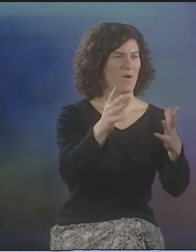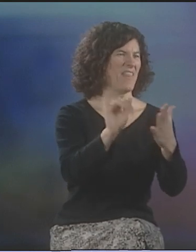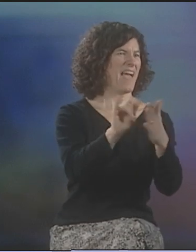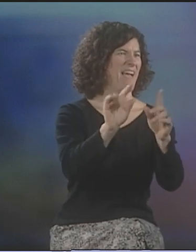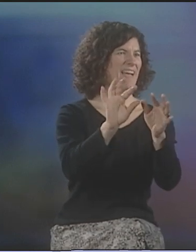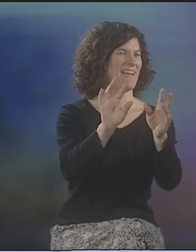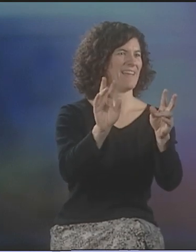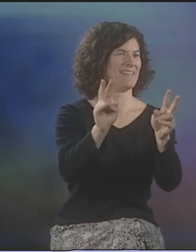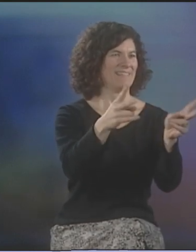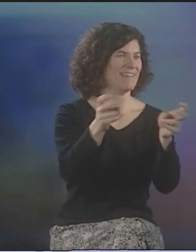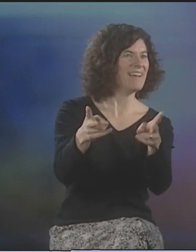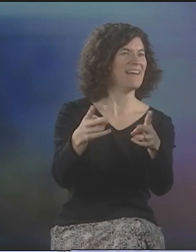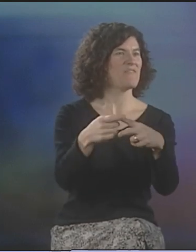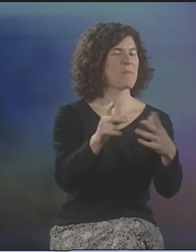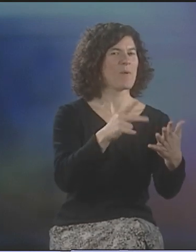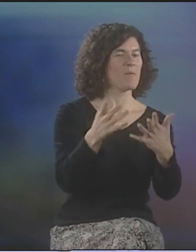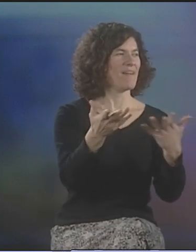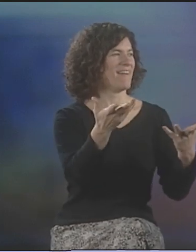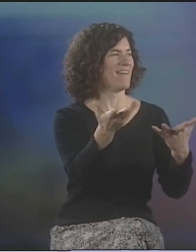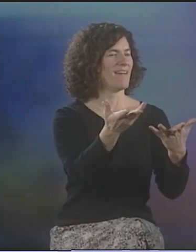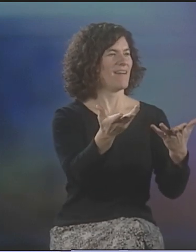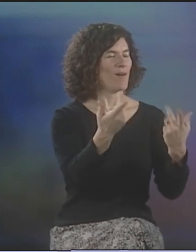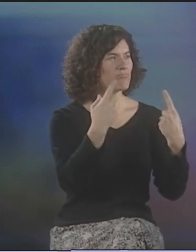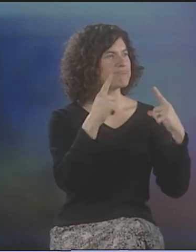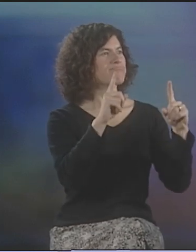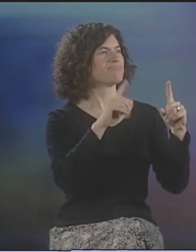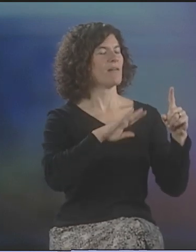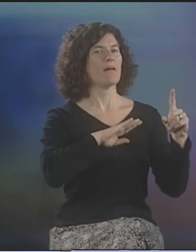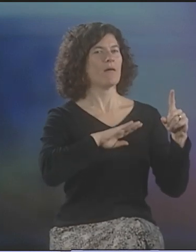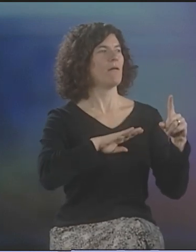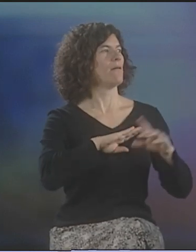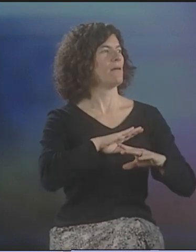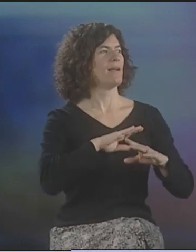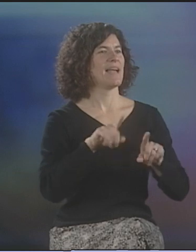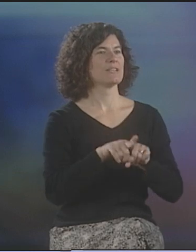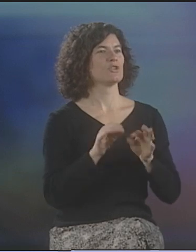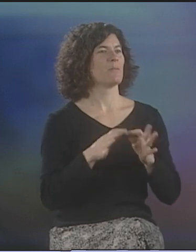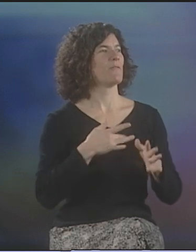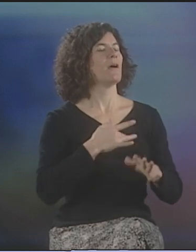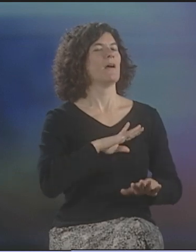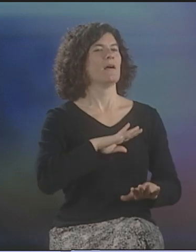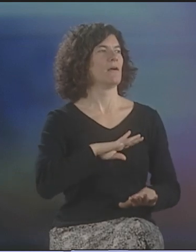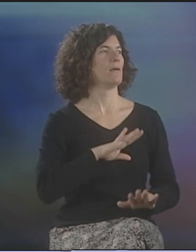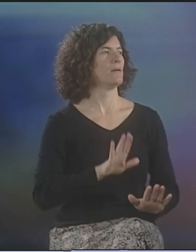AND I FELT, OK, THE COMMUNICATION DID INDEED SUCCEED, AND THE INTERPRETER PART OF ME